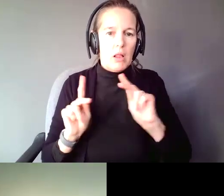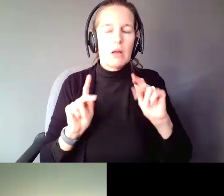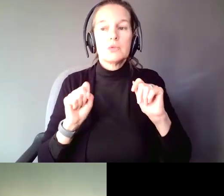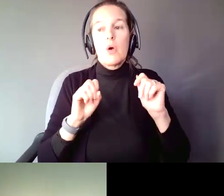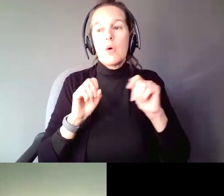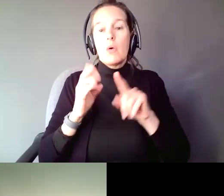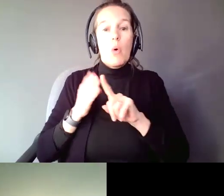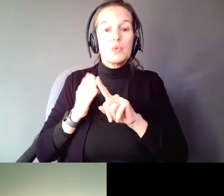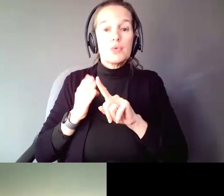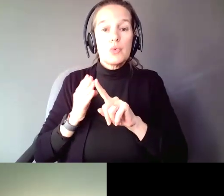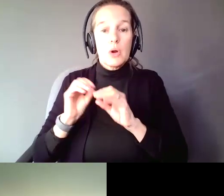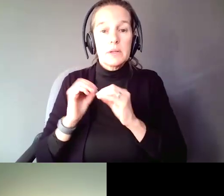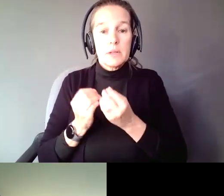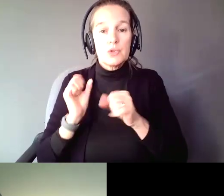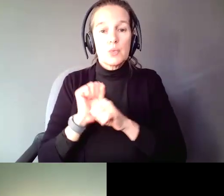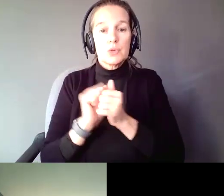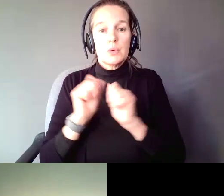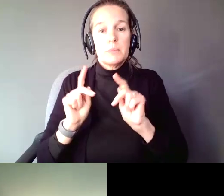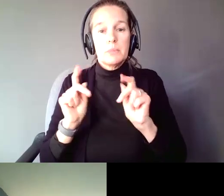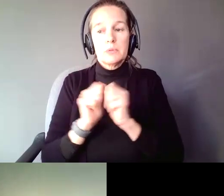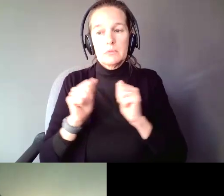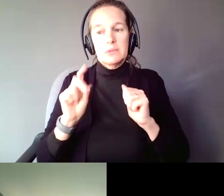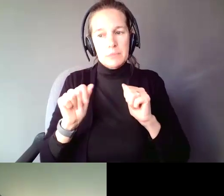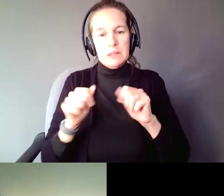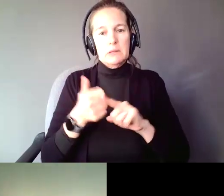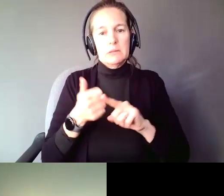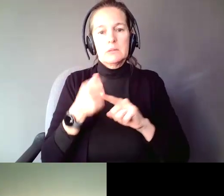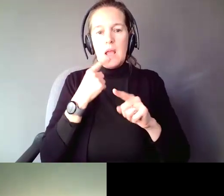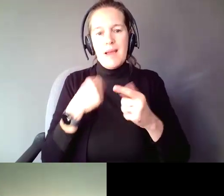that work with People with Disabilities and saying that I want to take these next steps,